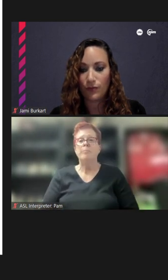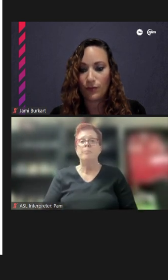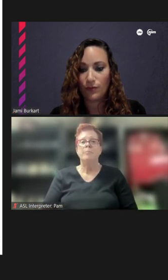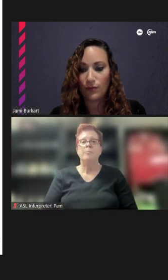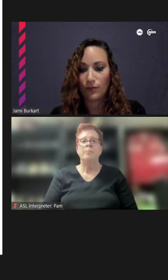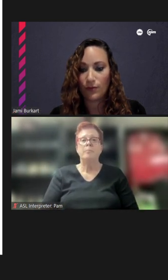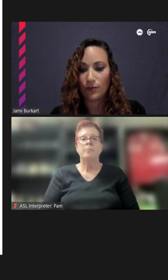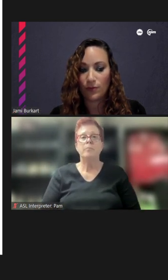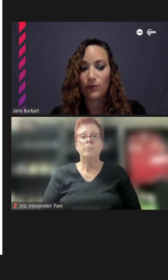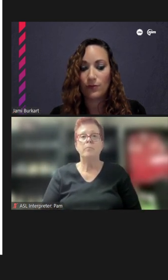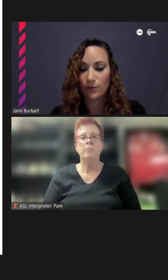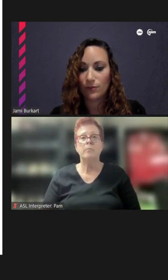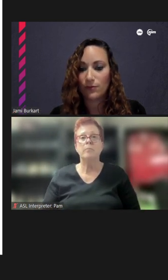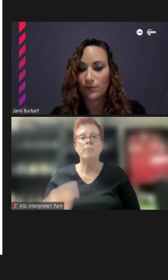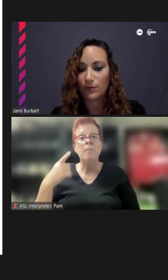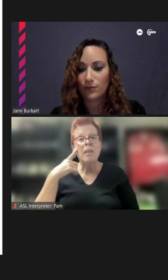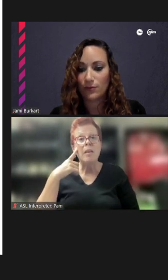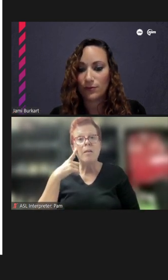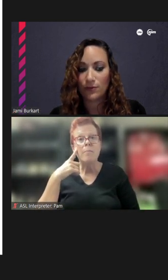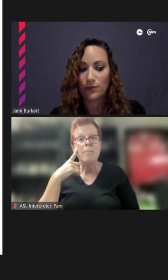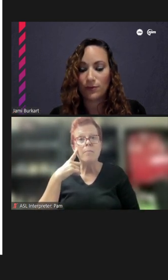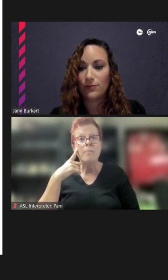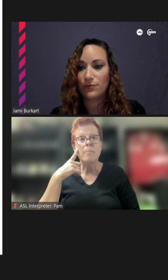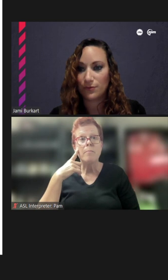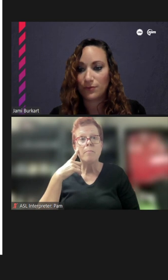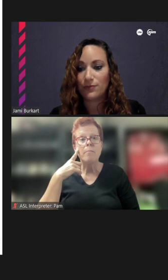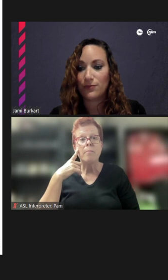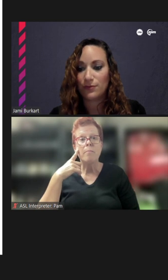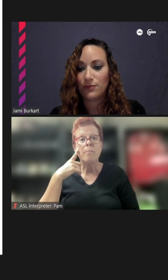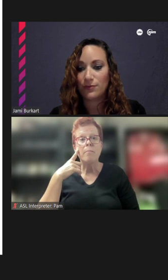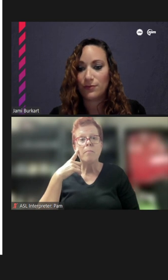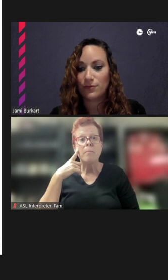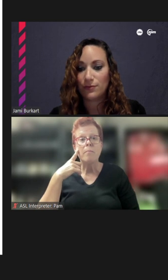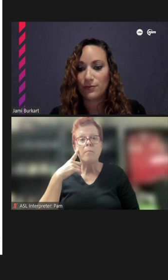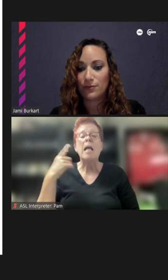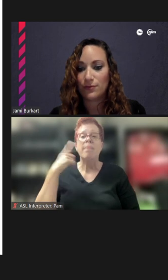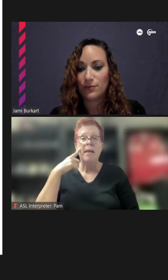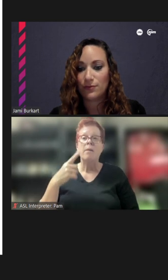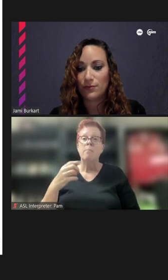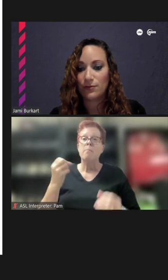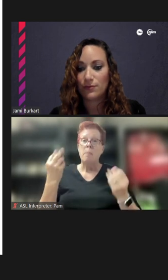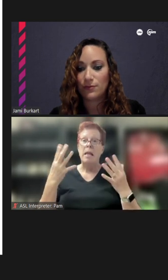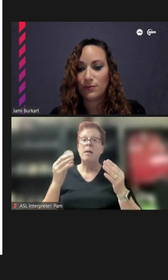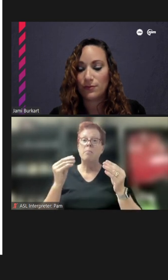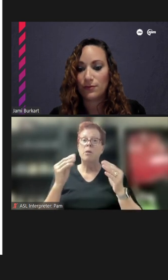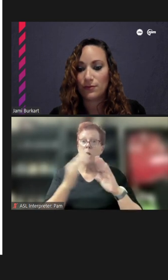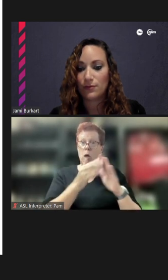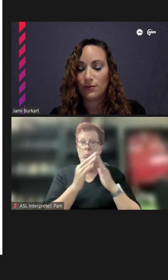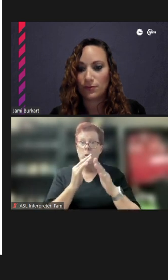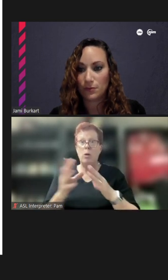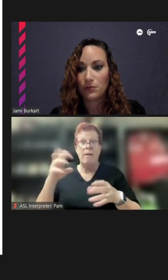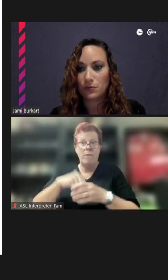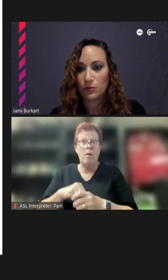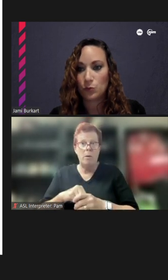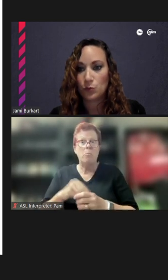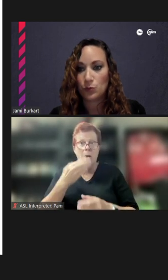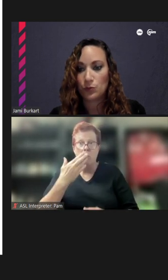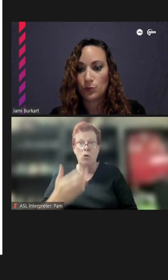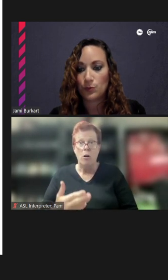and I just think, you know, it'd be -- it would be good for community involvement to be shown throughout the peace if possible.